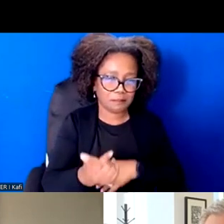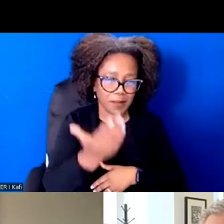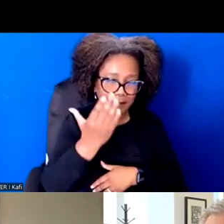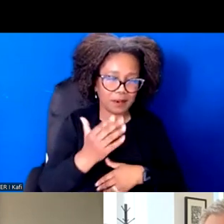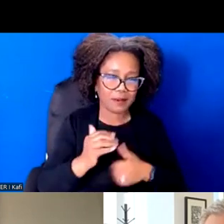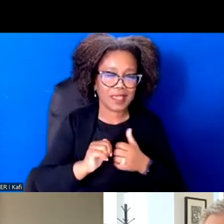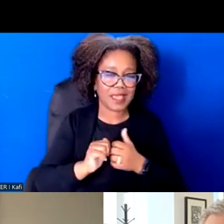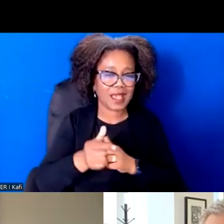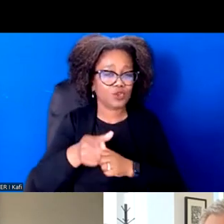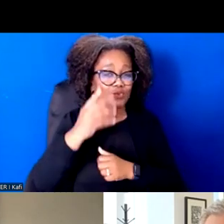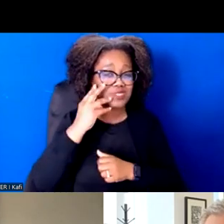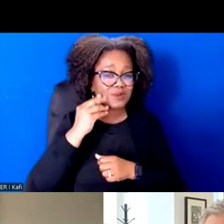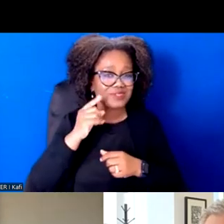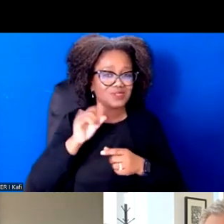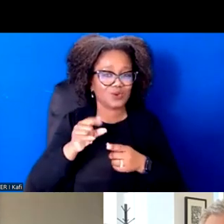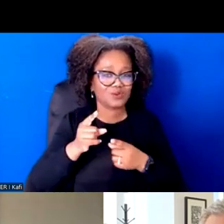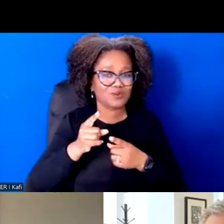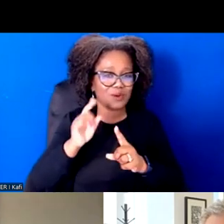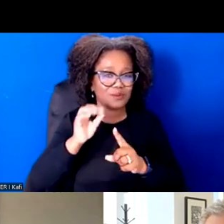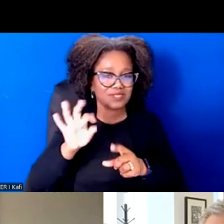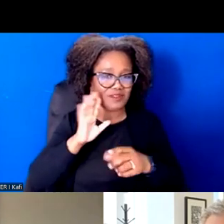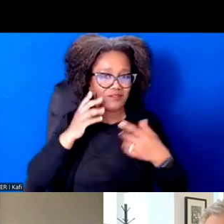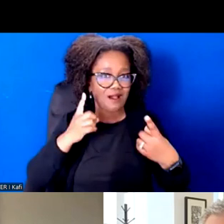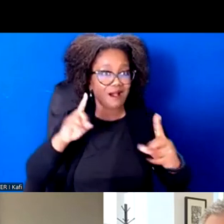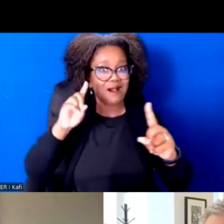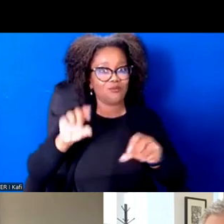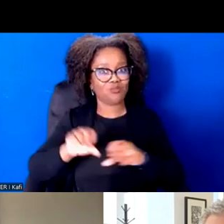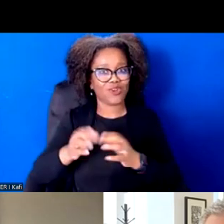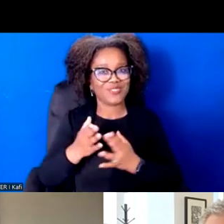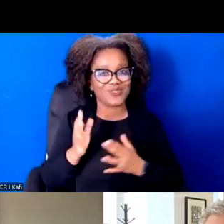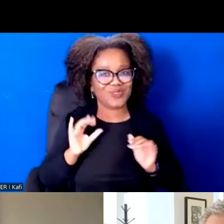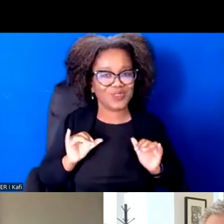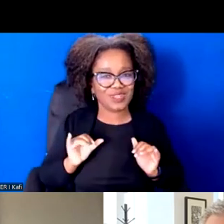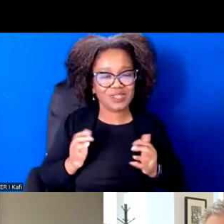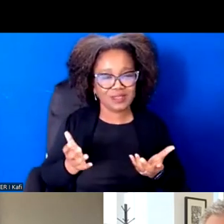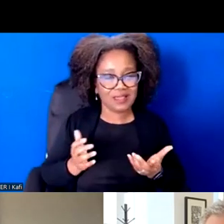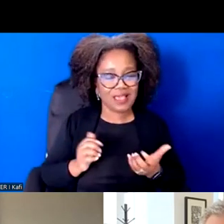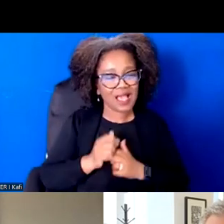Not just kind of navigating the breakthrough? So any of anything that coming up for you love to hear.